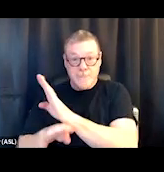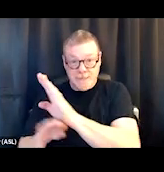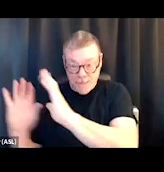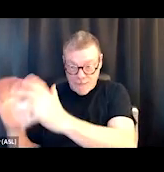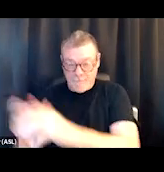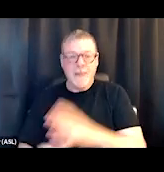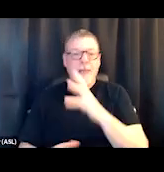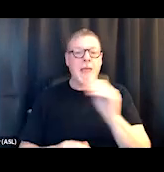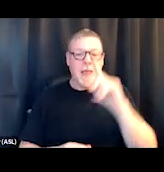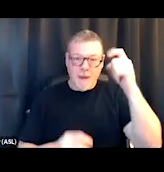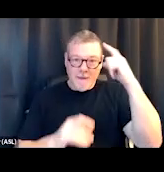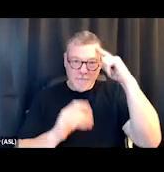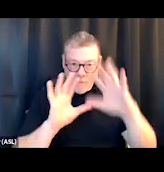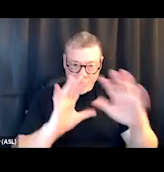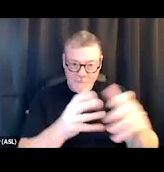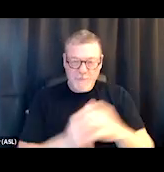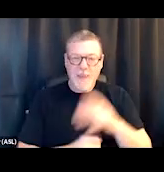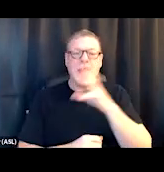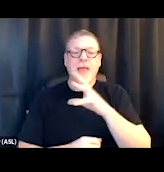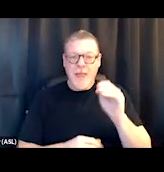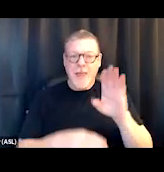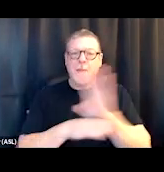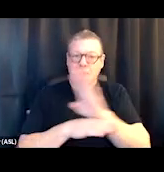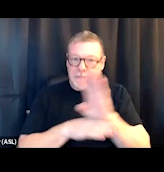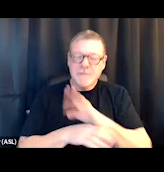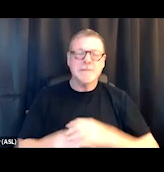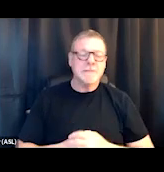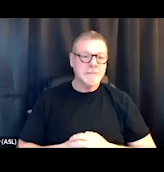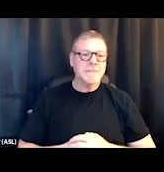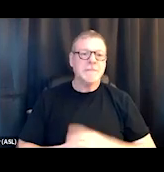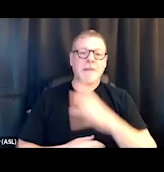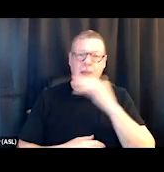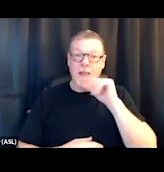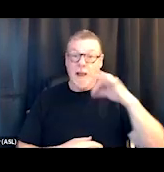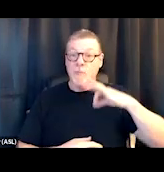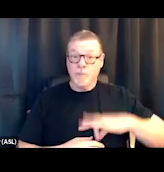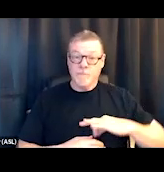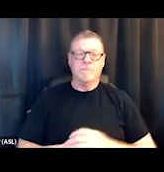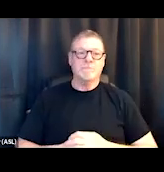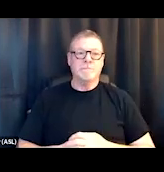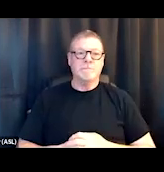and obviously the nonprofit sector, but businesses. And that a clear vision